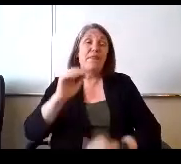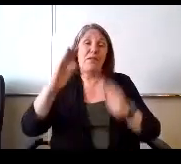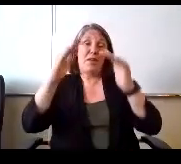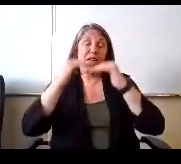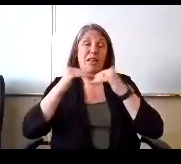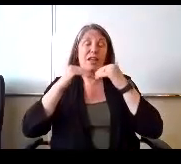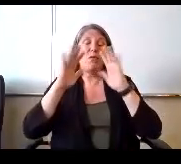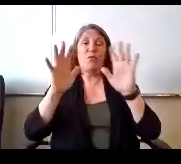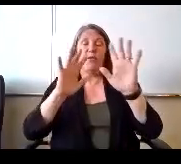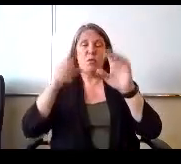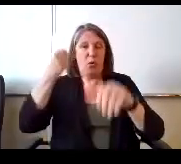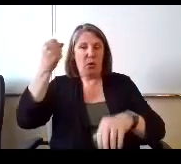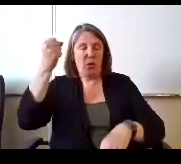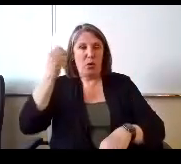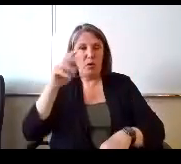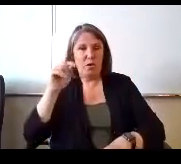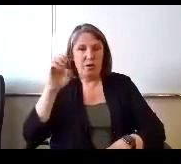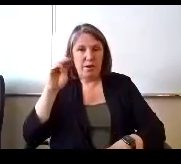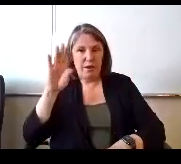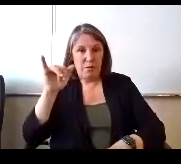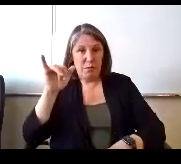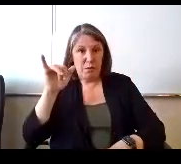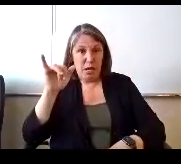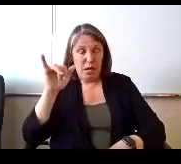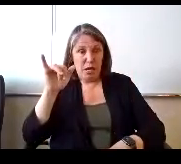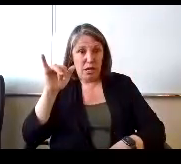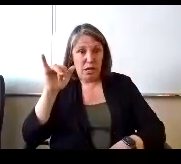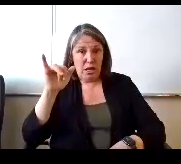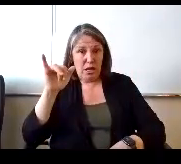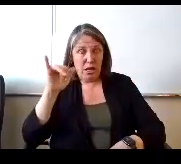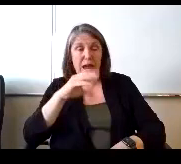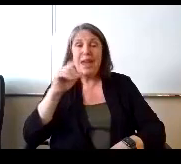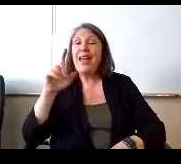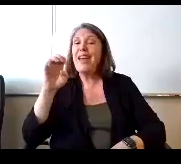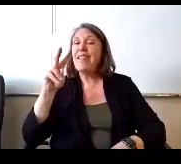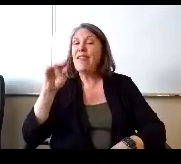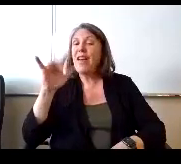Please hold on sorry Mr Temby appears to ask does Mr Lavallee.